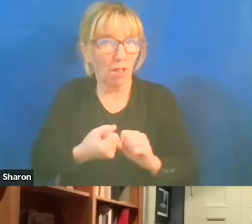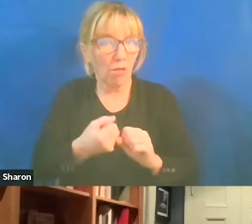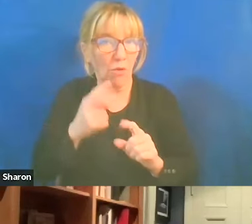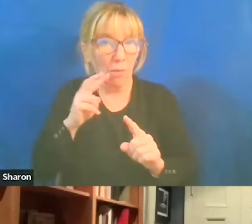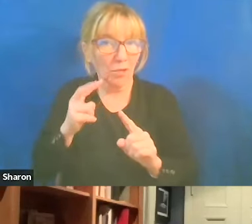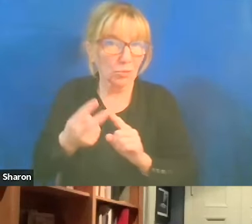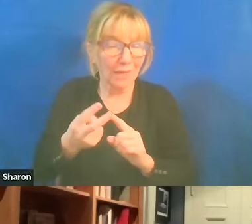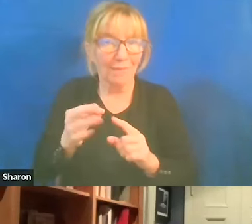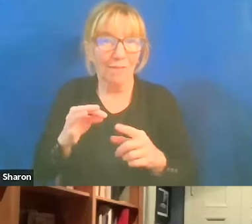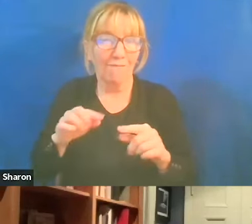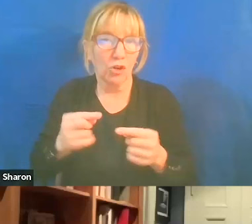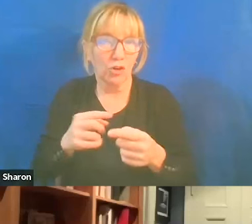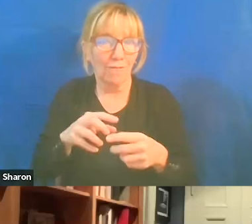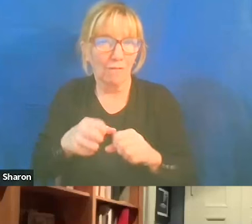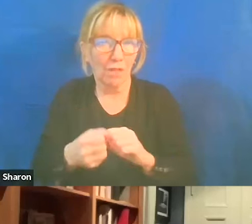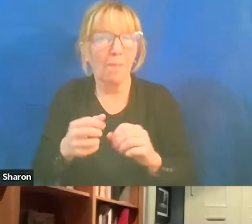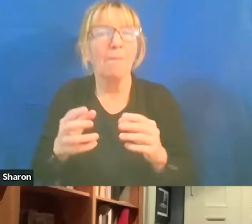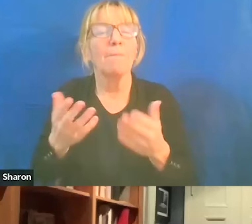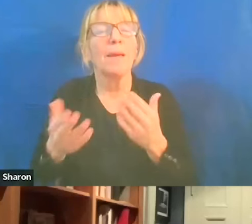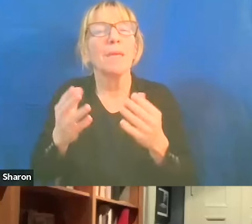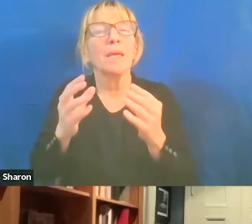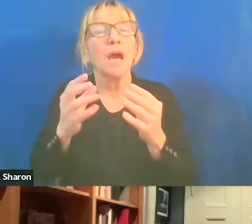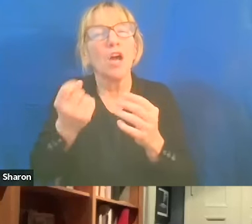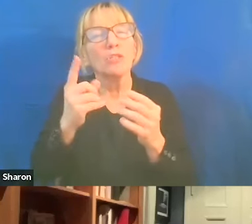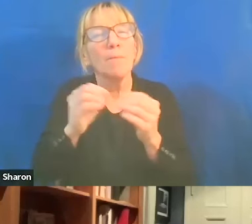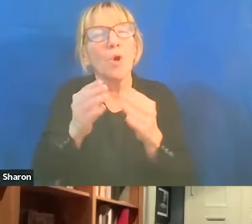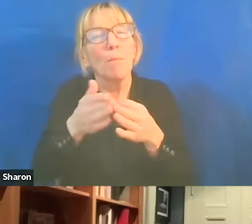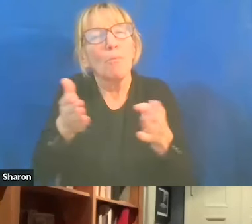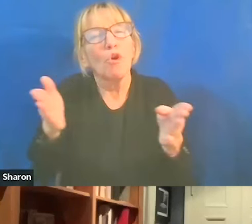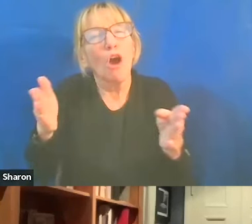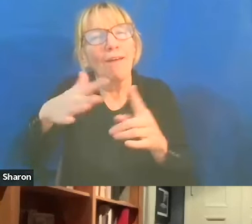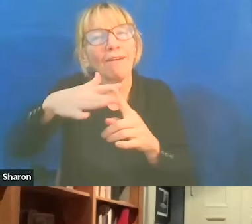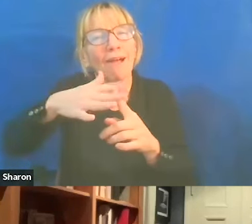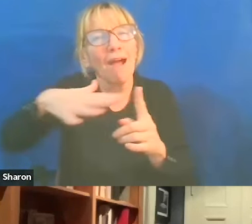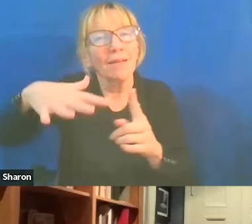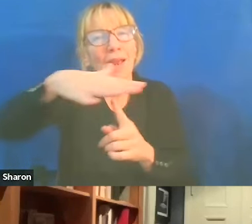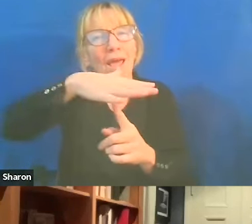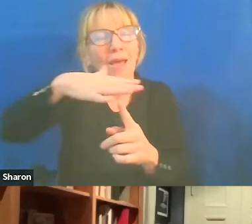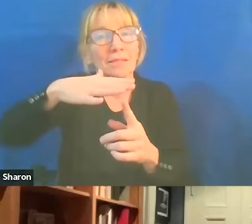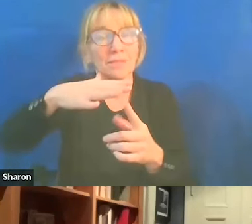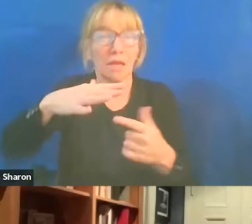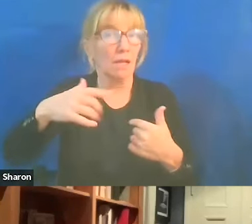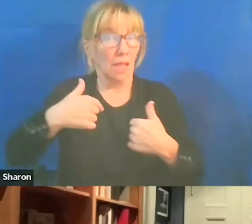and to understand the more of the context of it. So if they're gonna take a position that I, as a Zionist, feel,